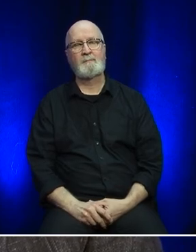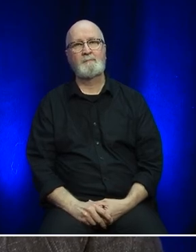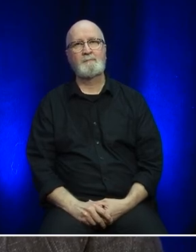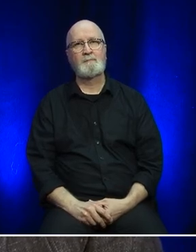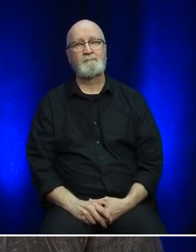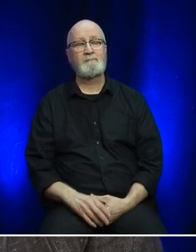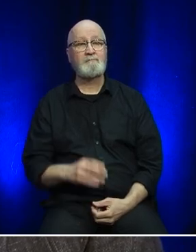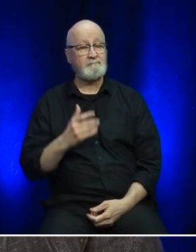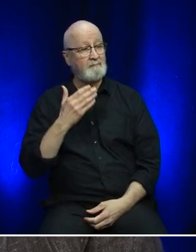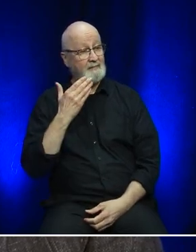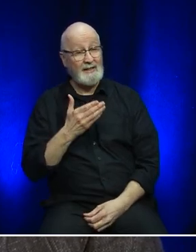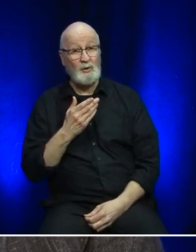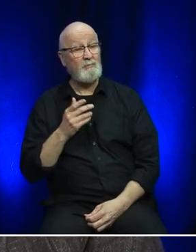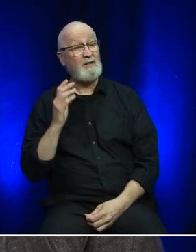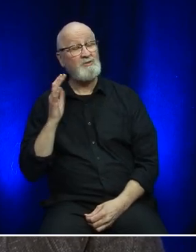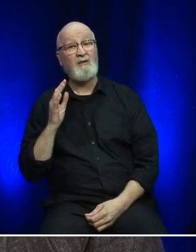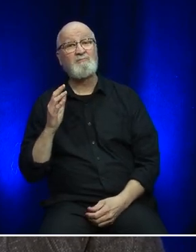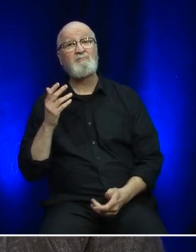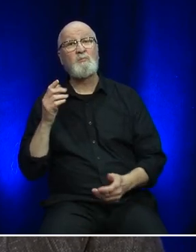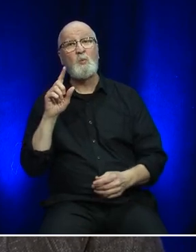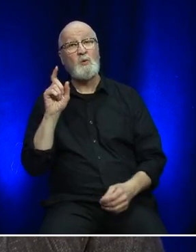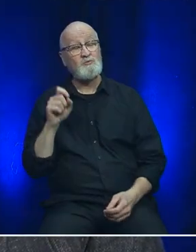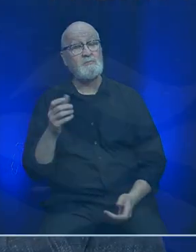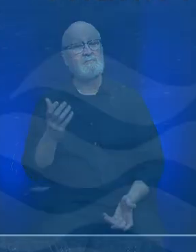Thank you very much, that's the end of our questions, Mr. Chair.